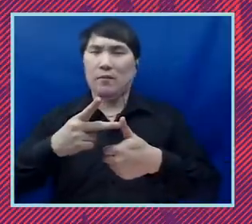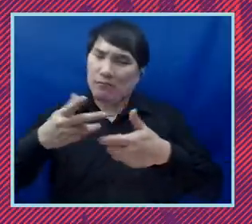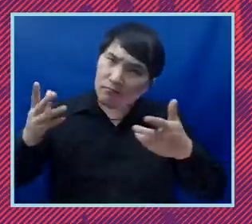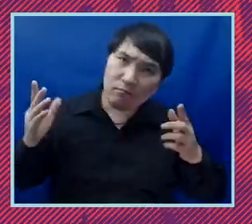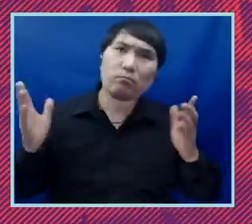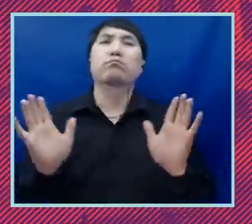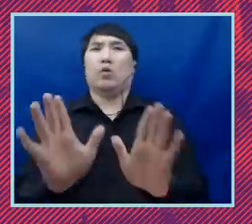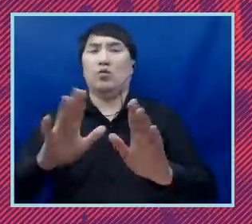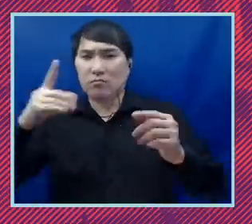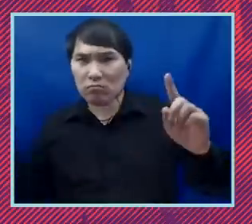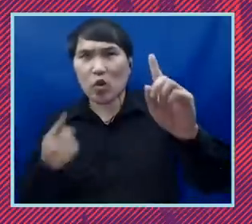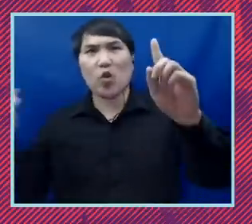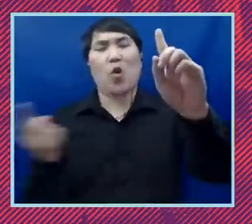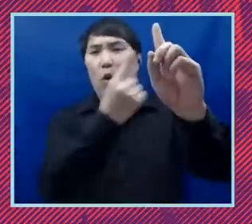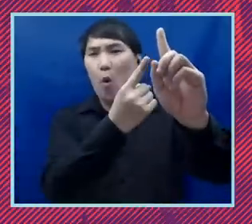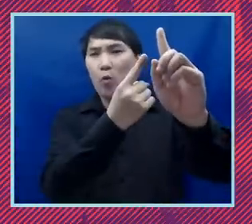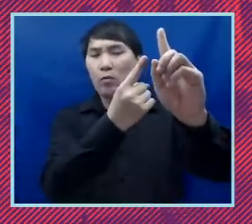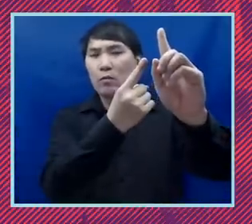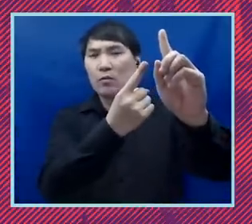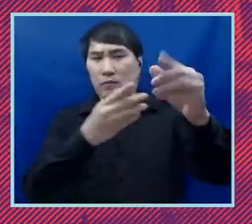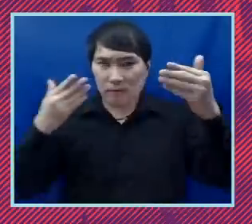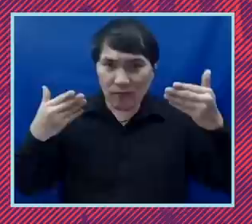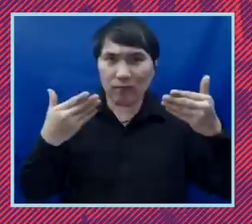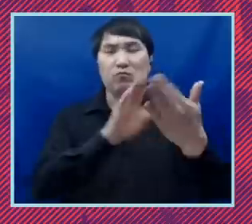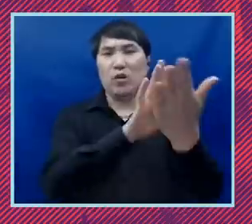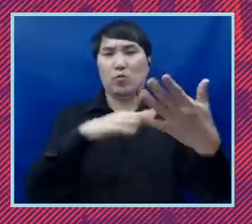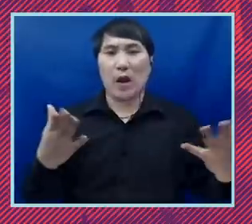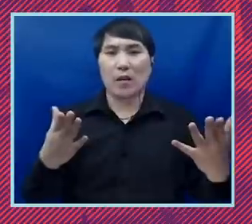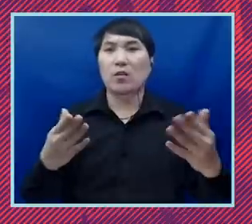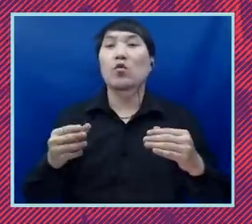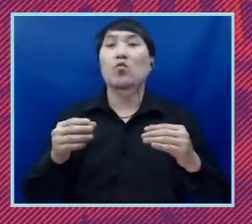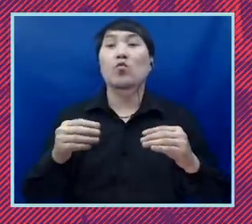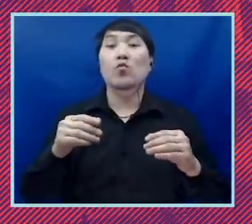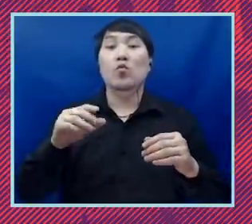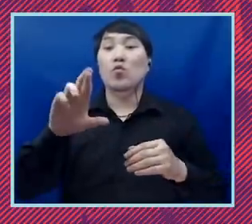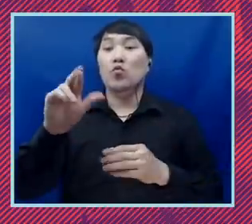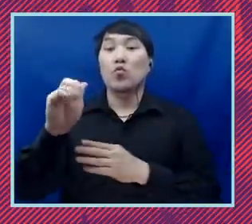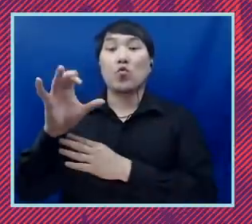taking action to get at that issue of racial equity, racial equality. And so we've been in the